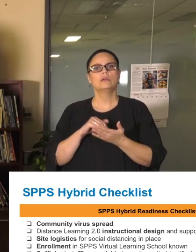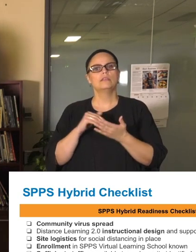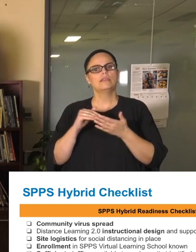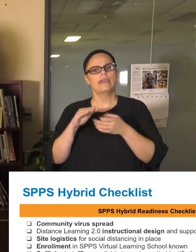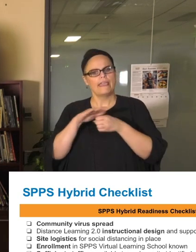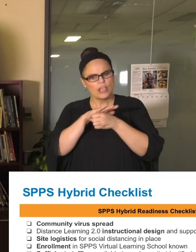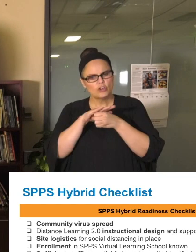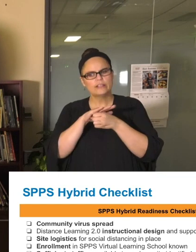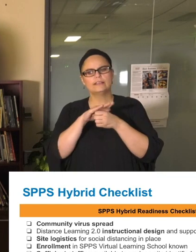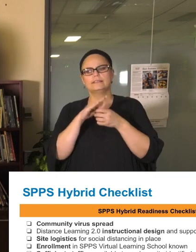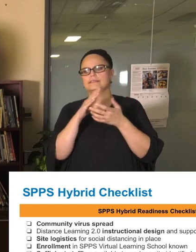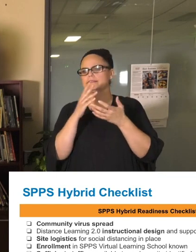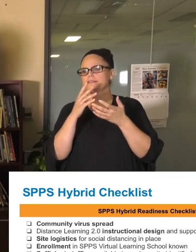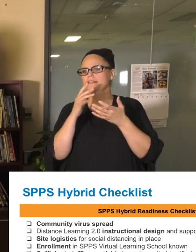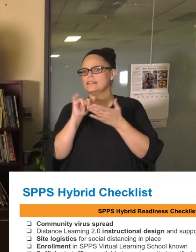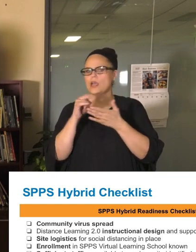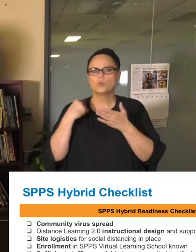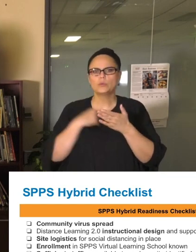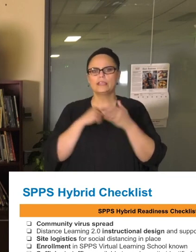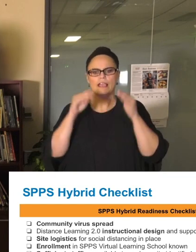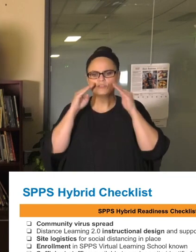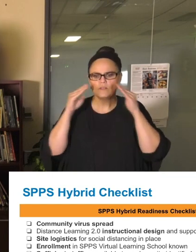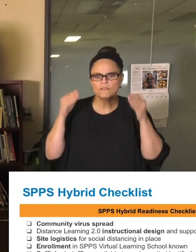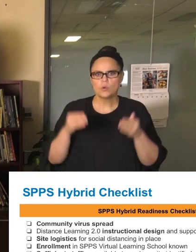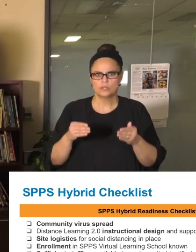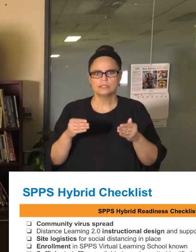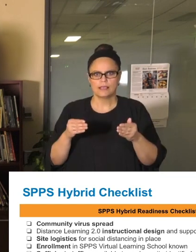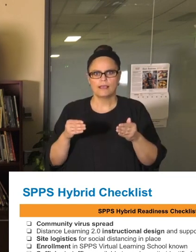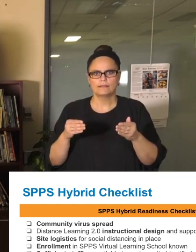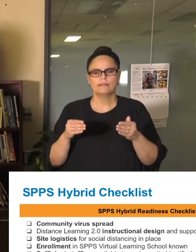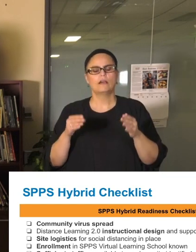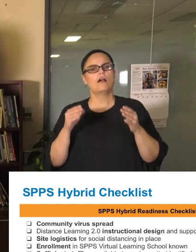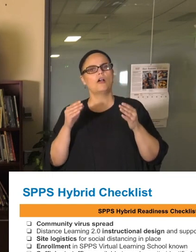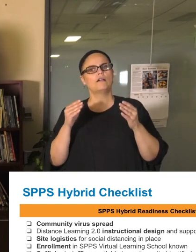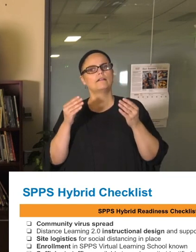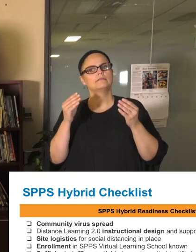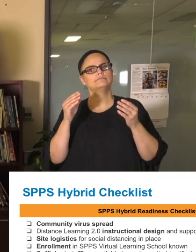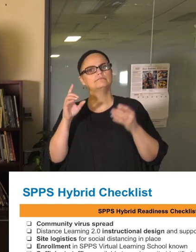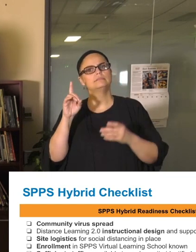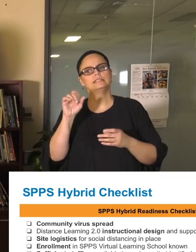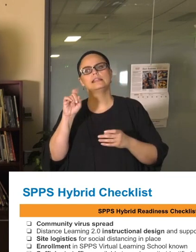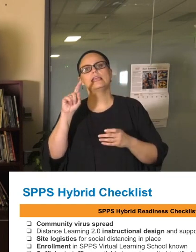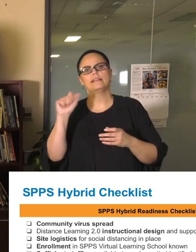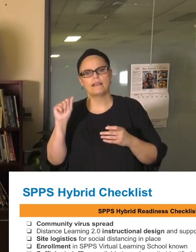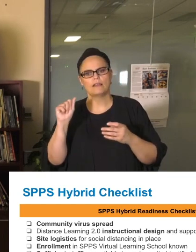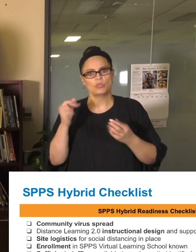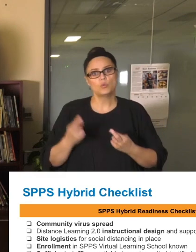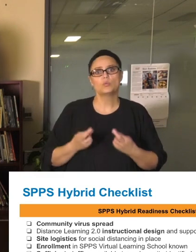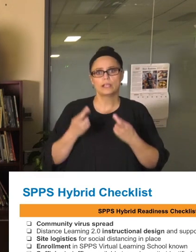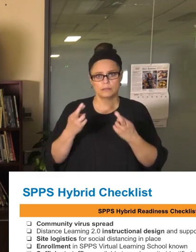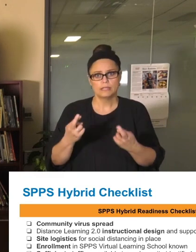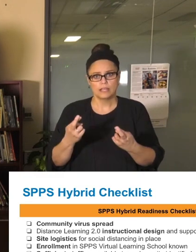like so many others have focused on are the data and the recommendations based on that data